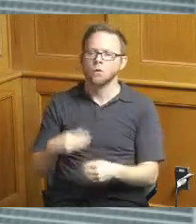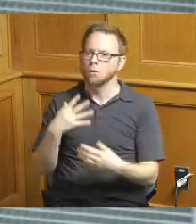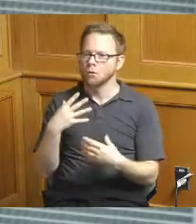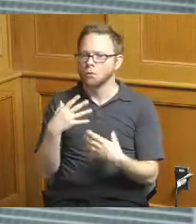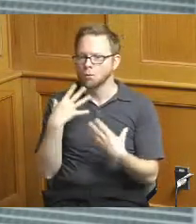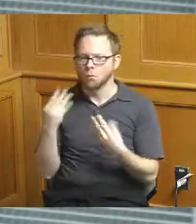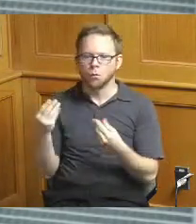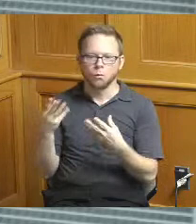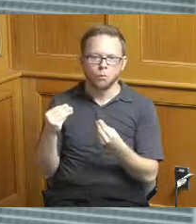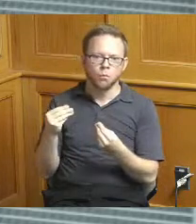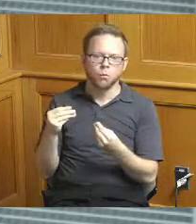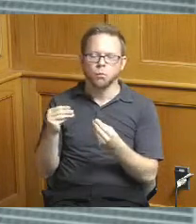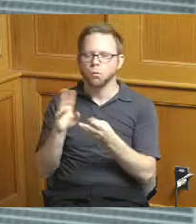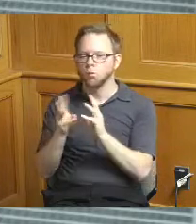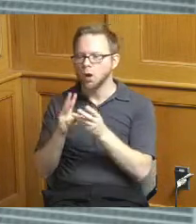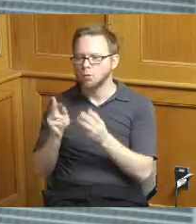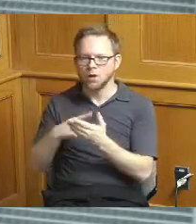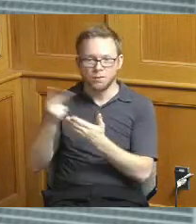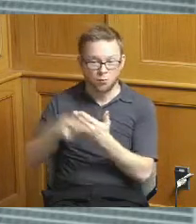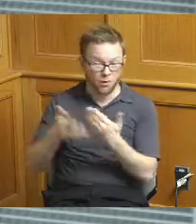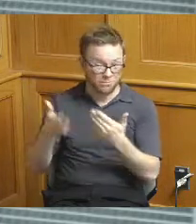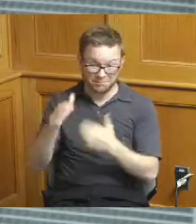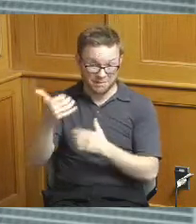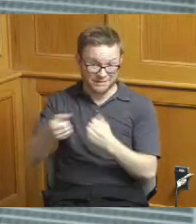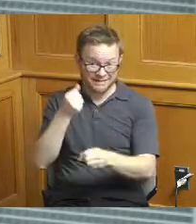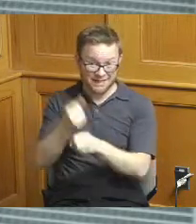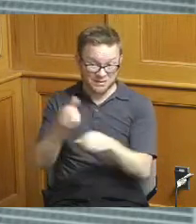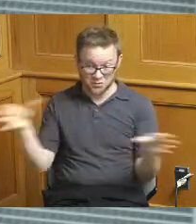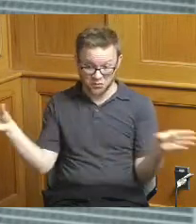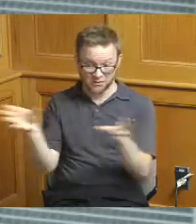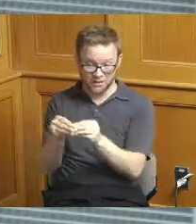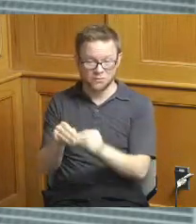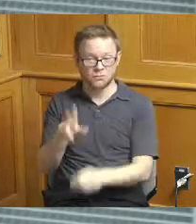talking about and talking about the performance on it the KPIs that we're presenting here today